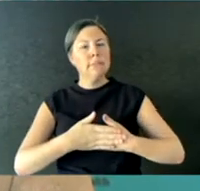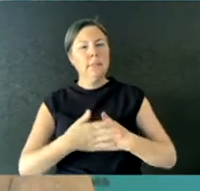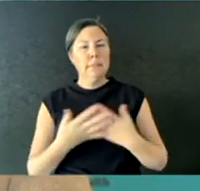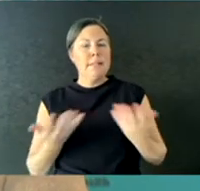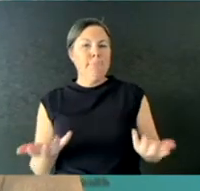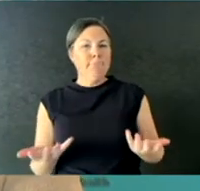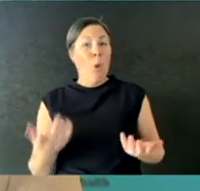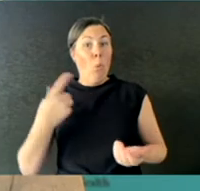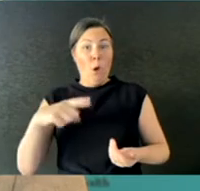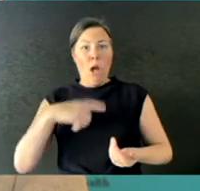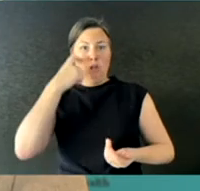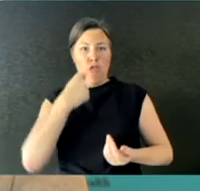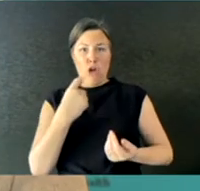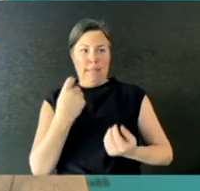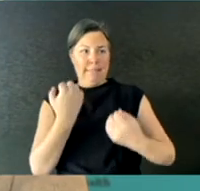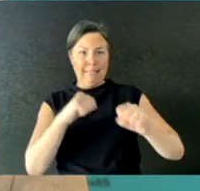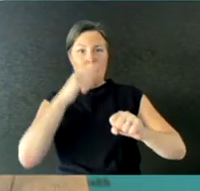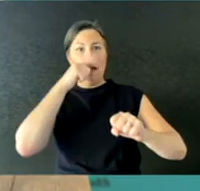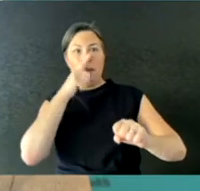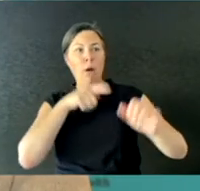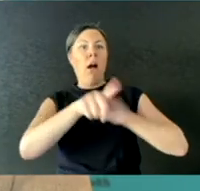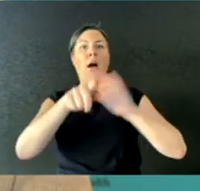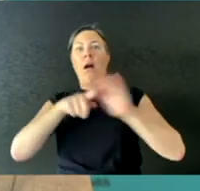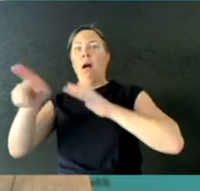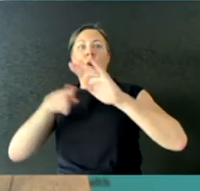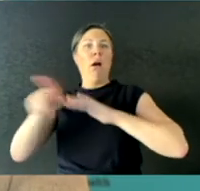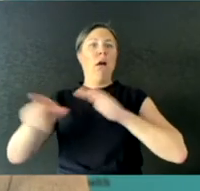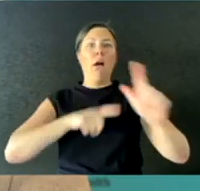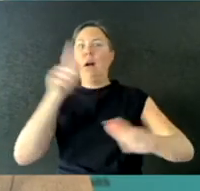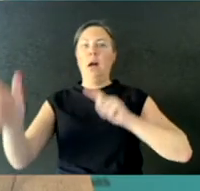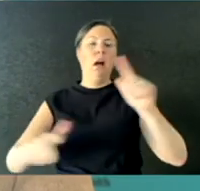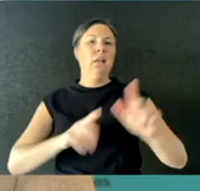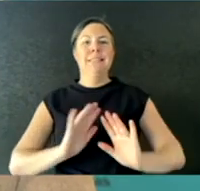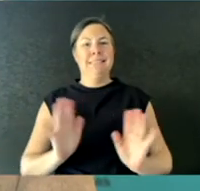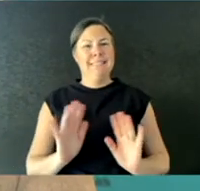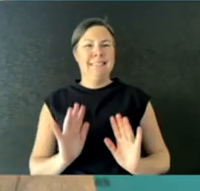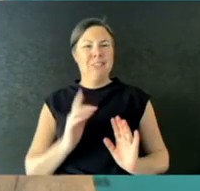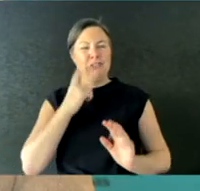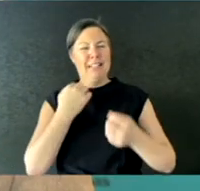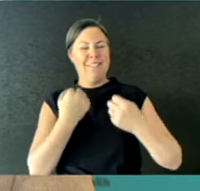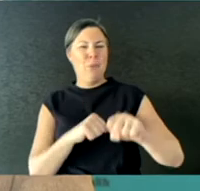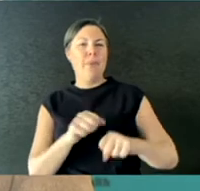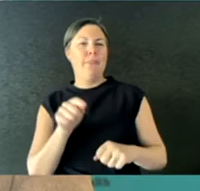movement which, as I said previously in the press conference, is part of the key way-